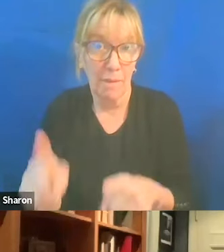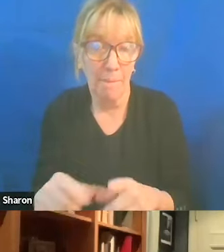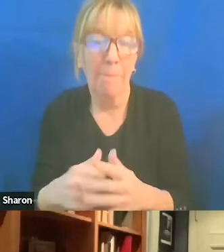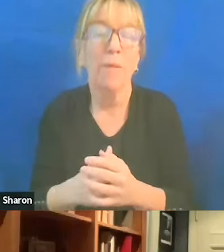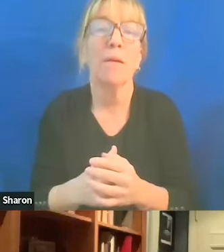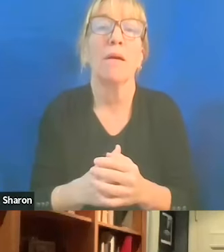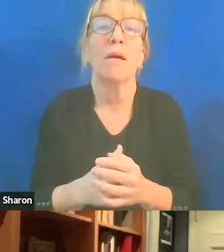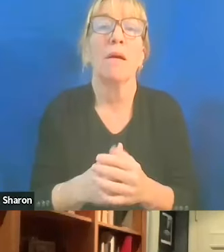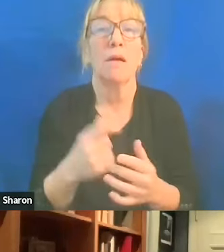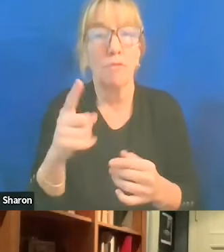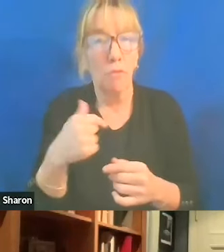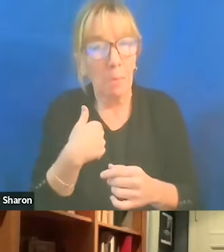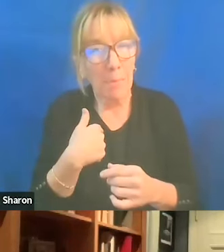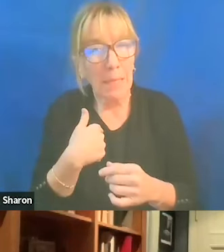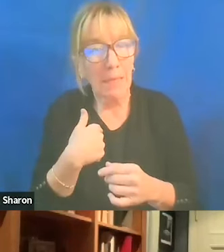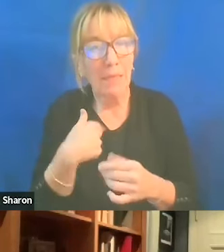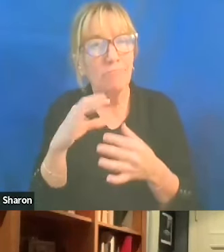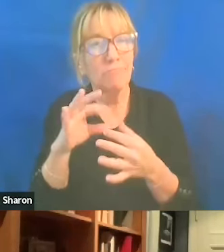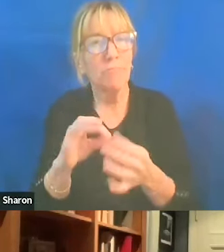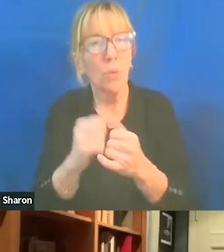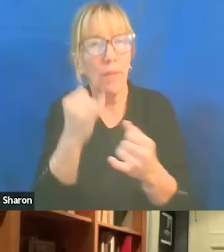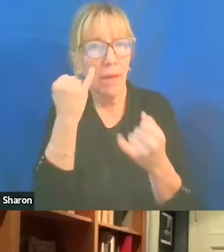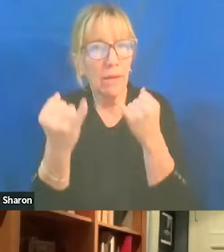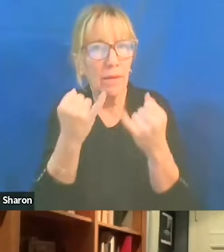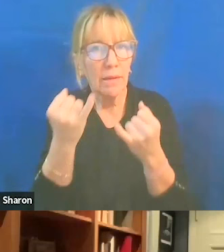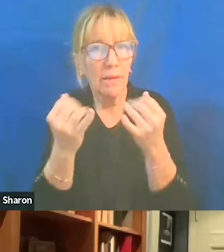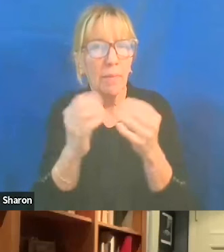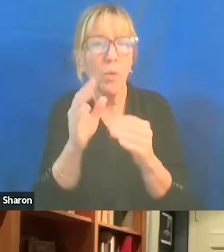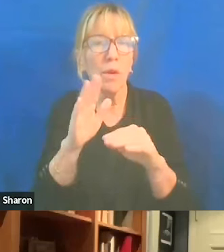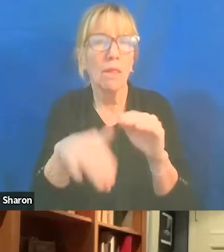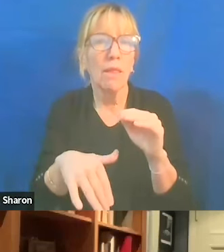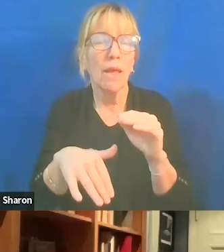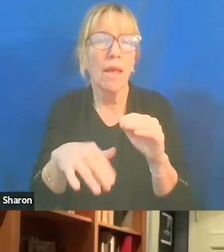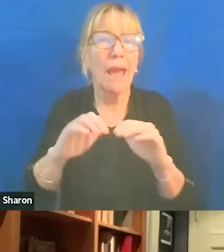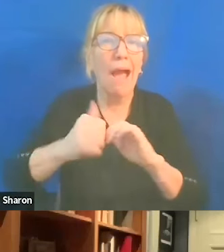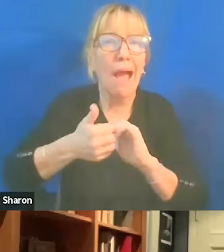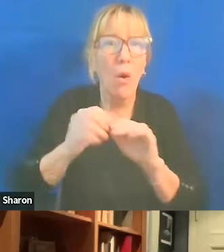And to me, it's about the ideas more than the medium. I mean, people worried about hate